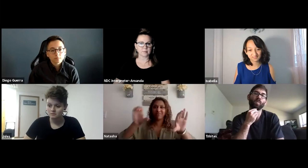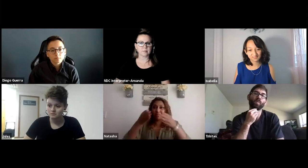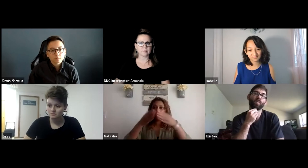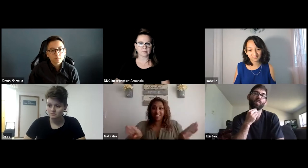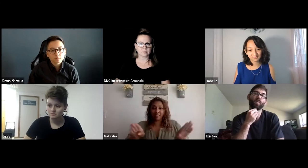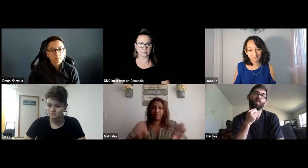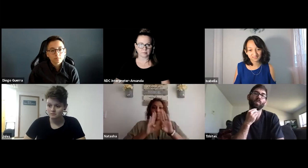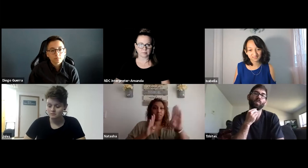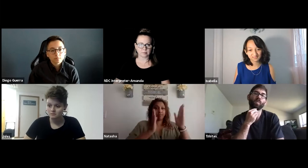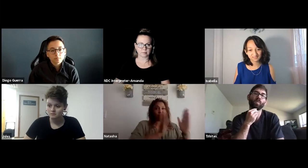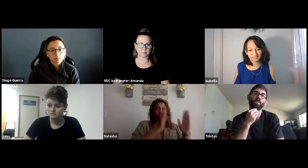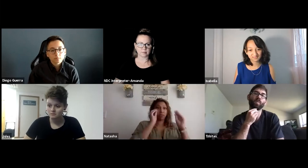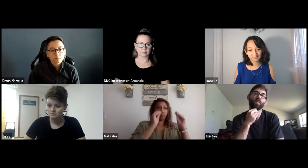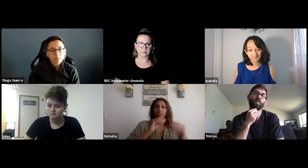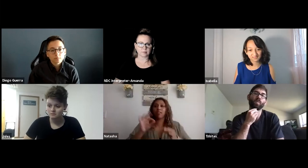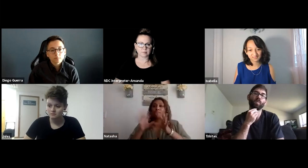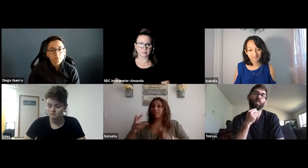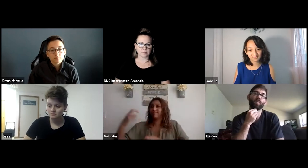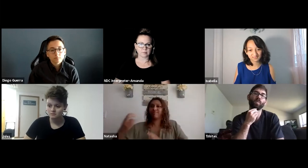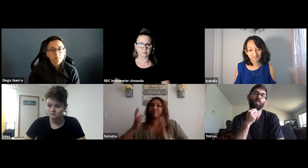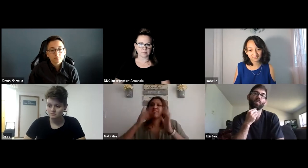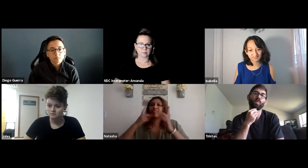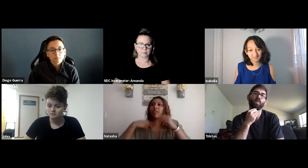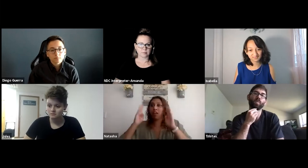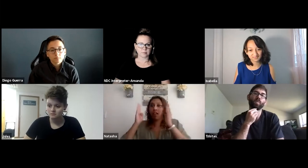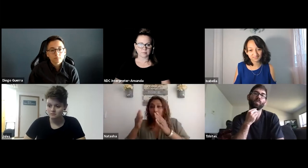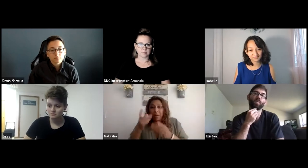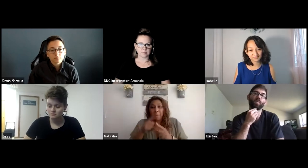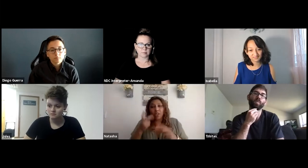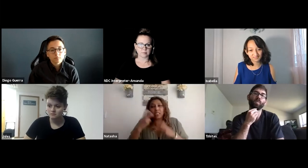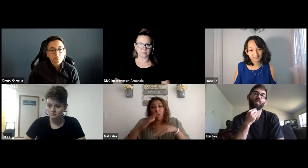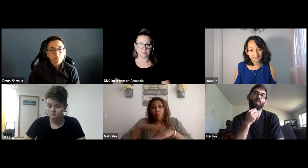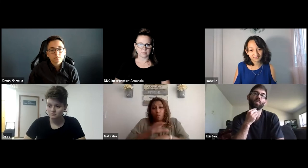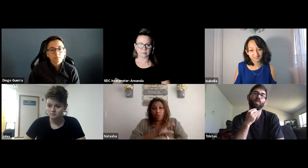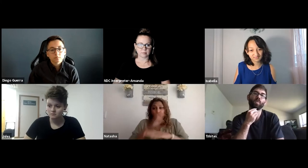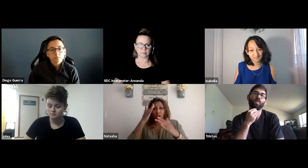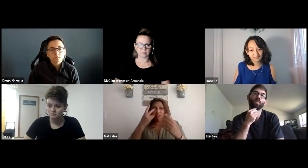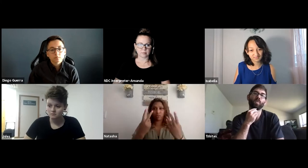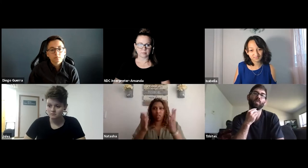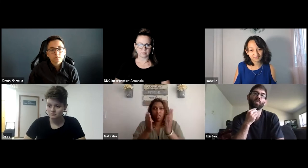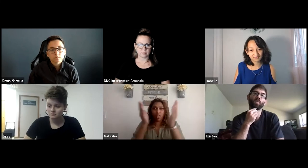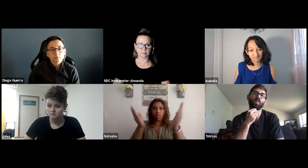to the DSS office and they provided me two platforms, the Zoom and the Blackboard platform.